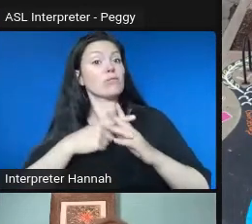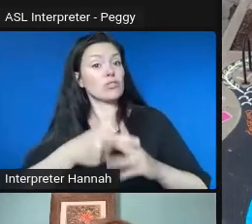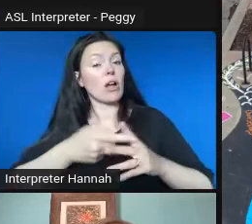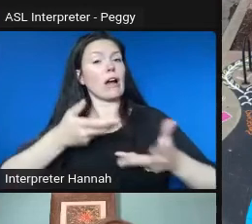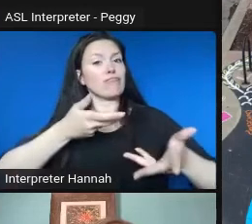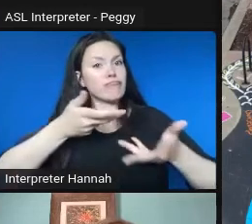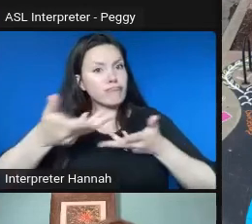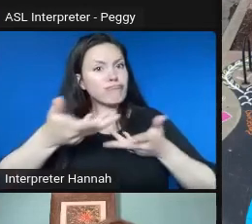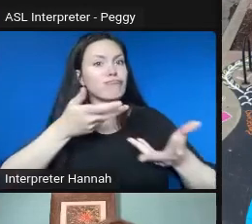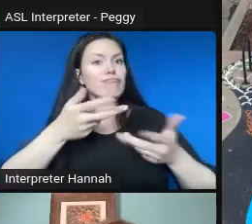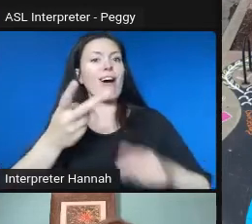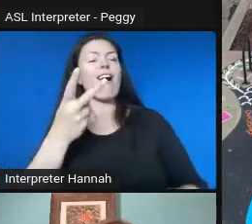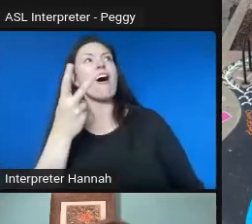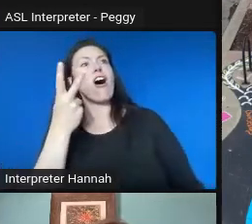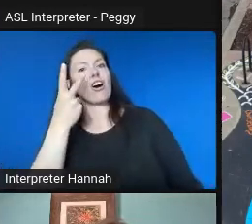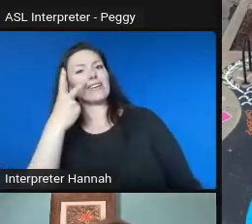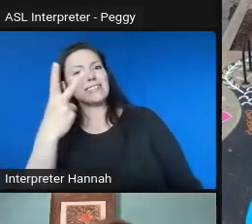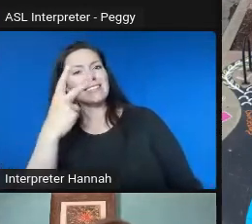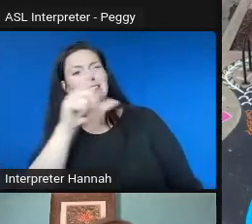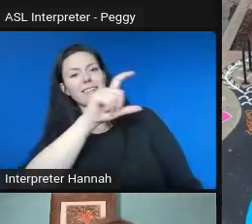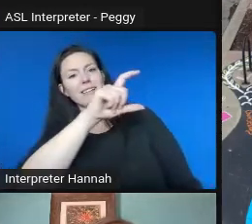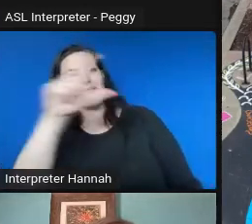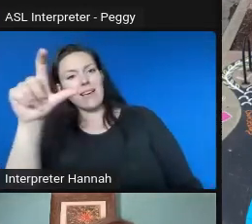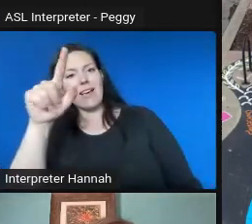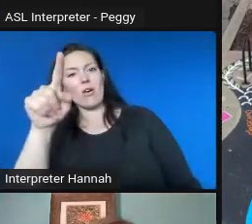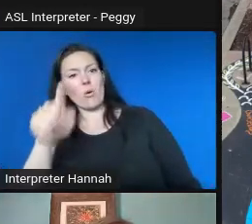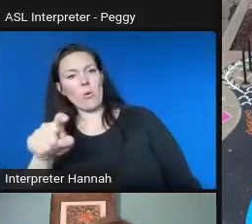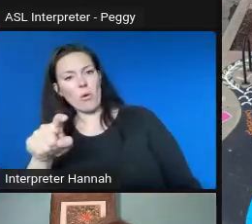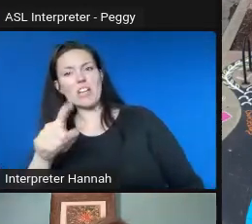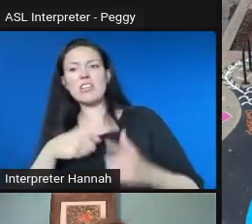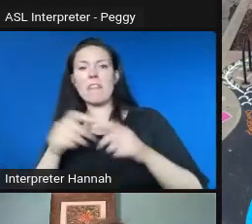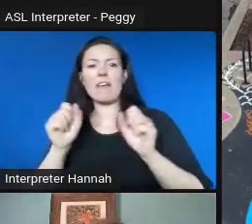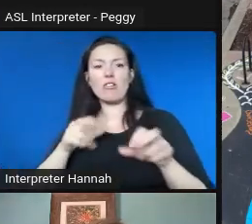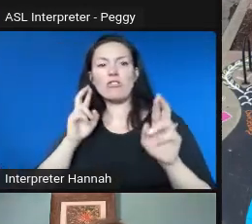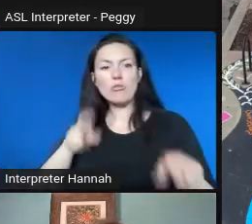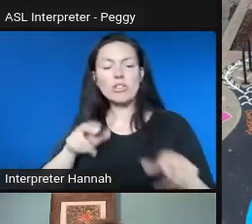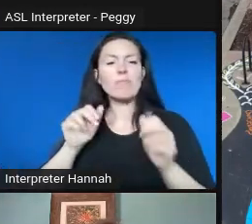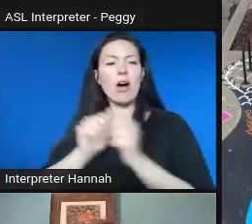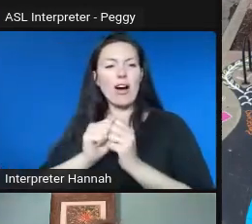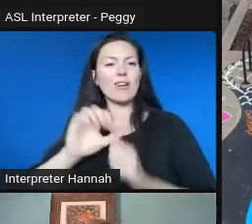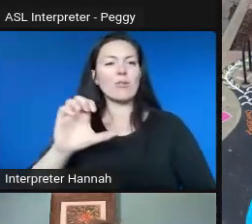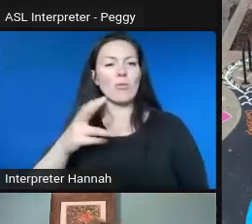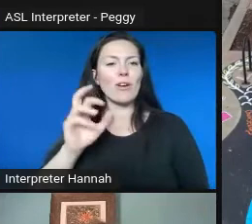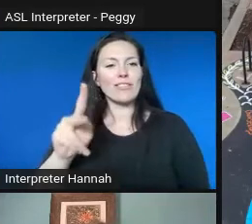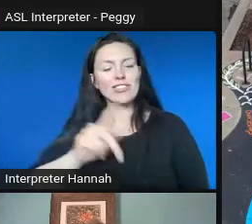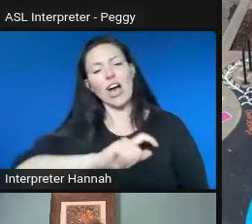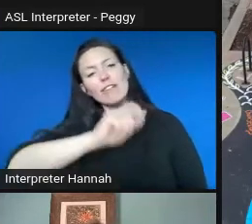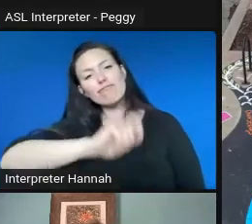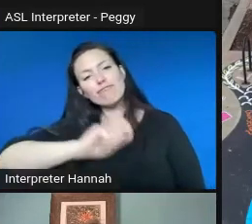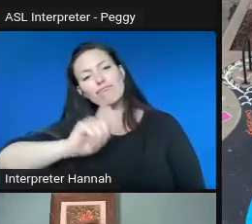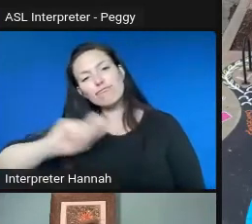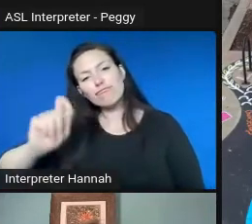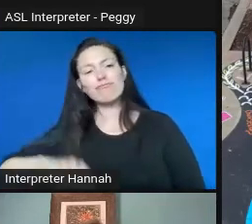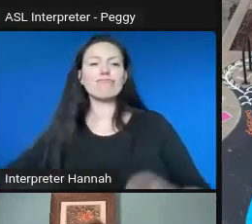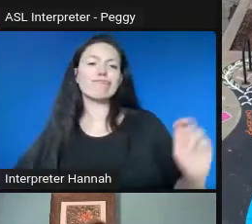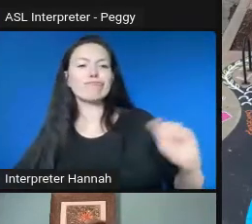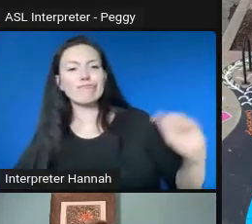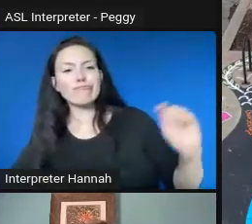two-week time period at seven different block parties. So we had volunteers throughout the neighborhood that